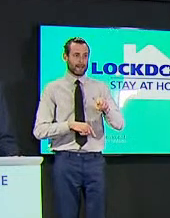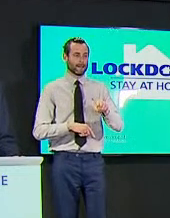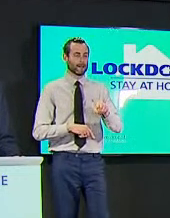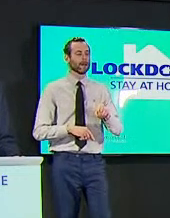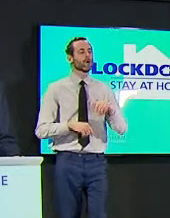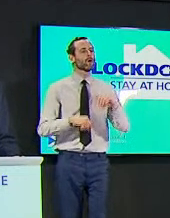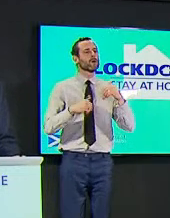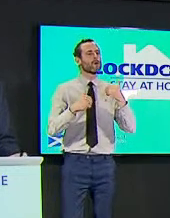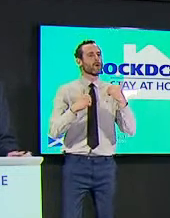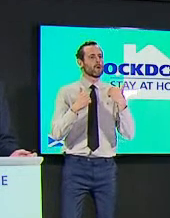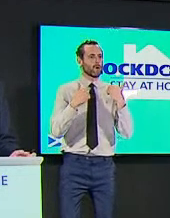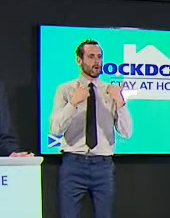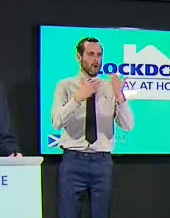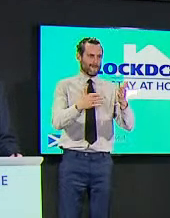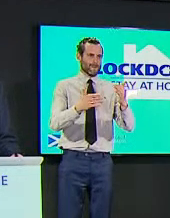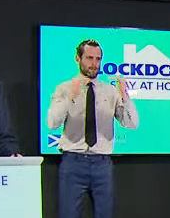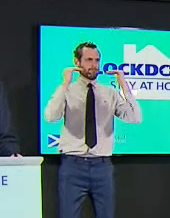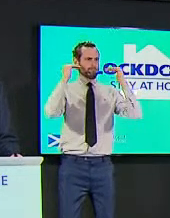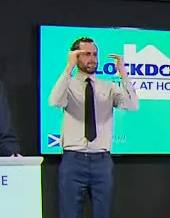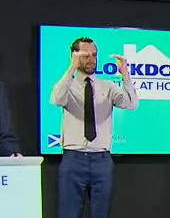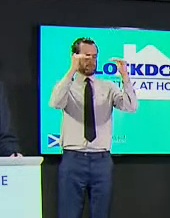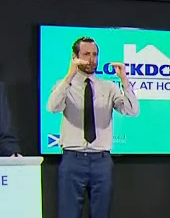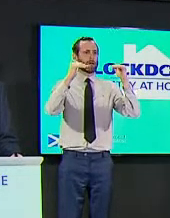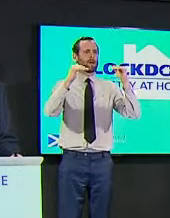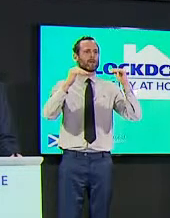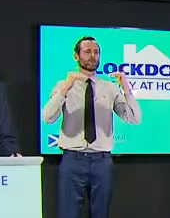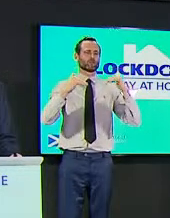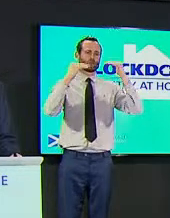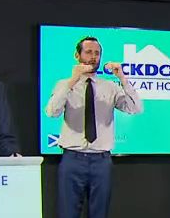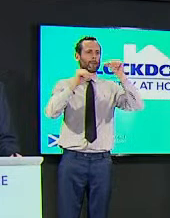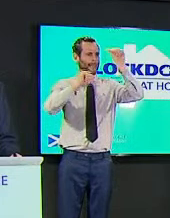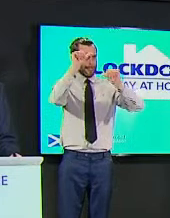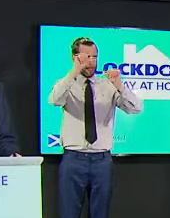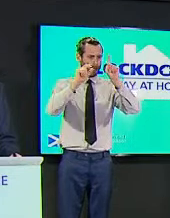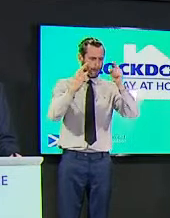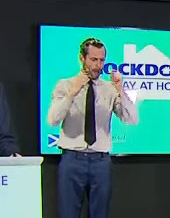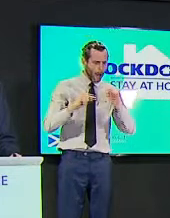when the road map was announced earlier this week i understand the joint response group has been